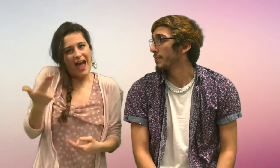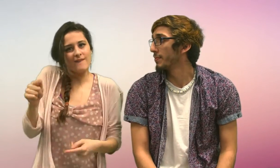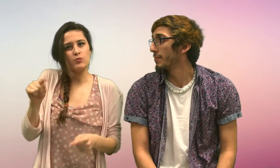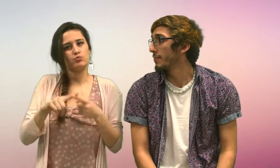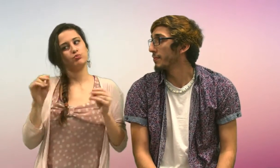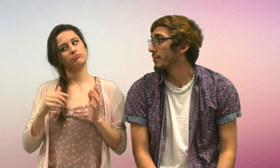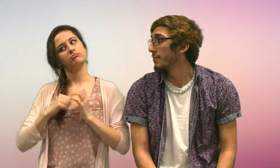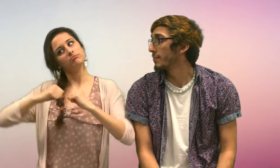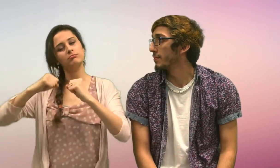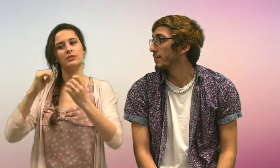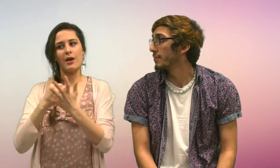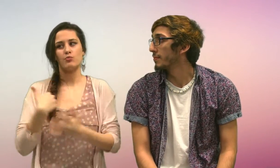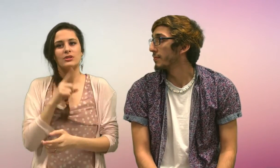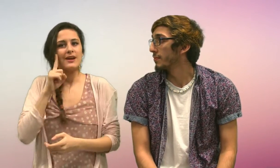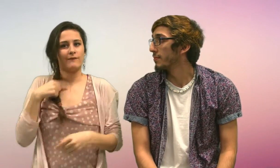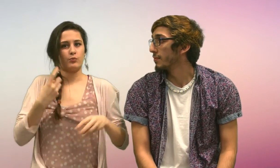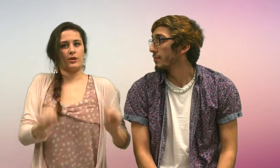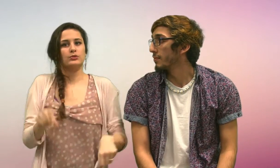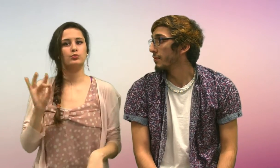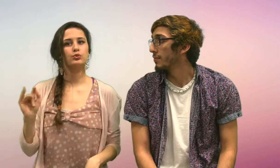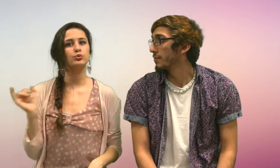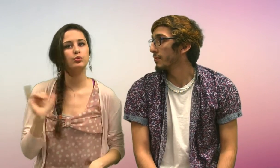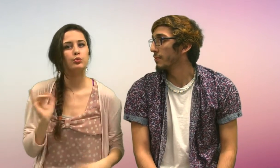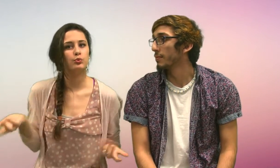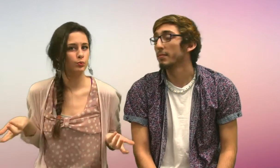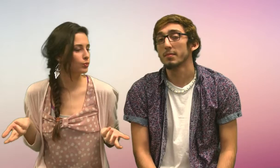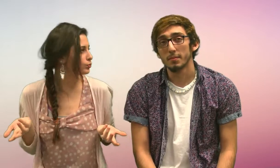We can show that we are deaf but still can do it, too.